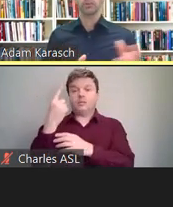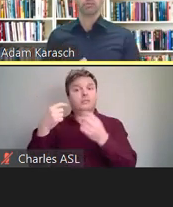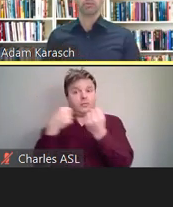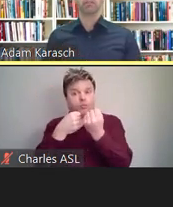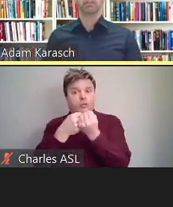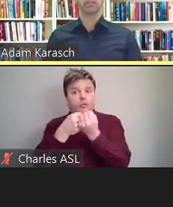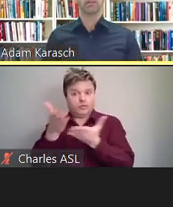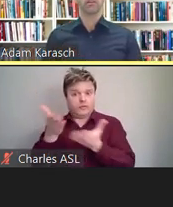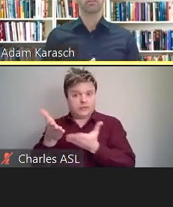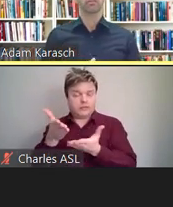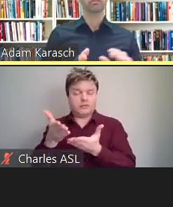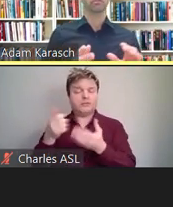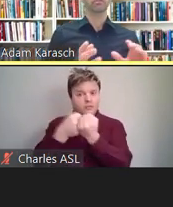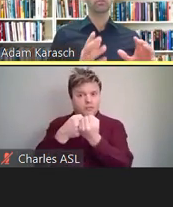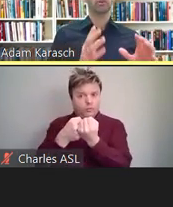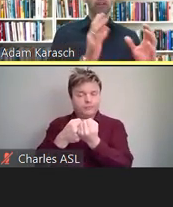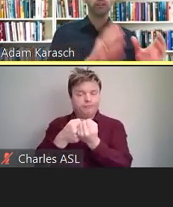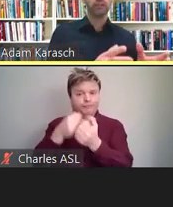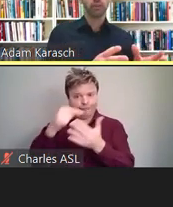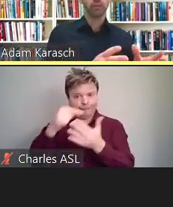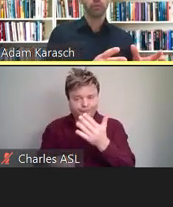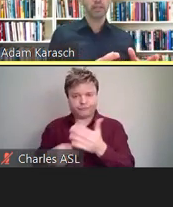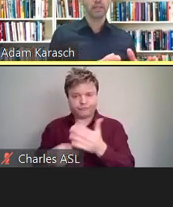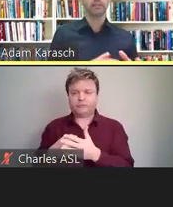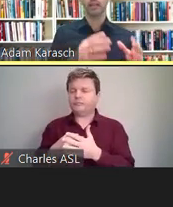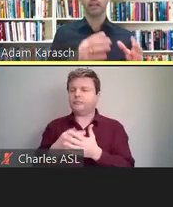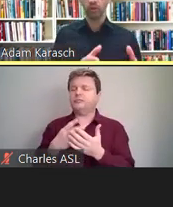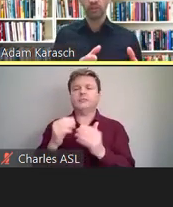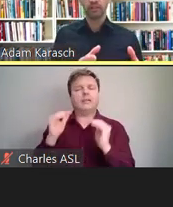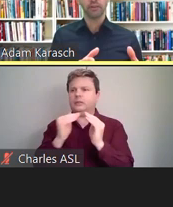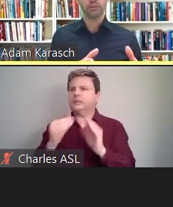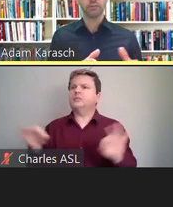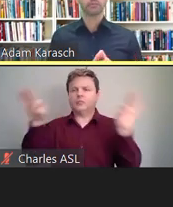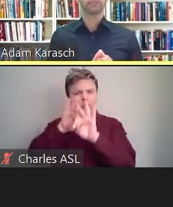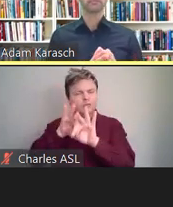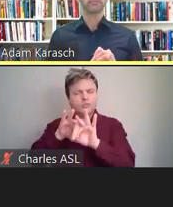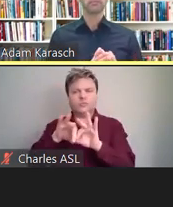relevant to on-site recruitment and employment encounters